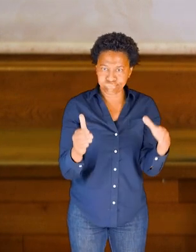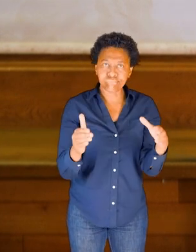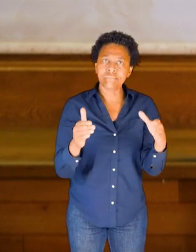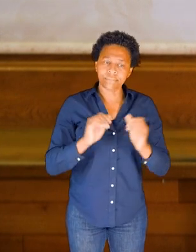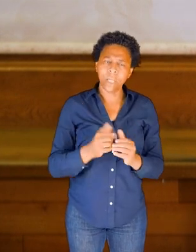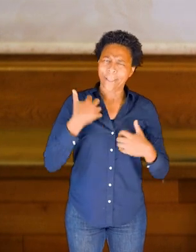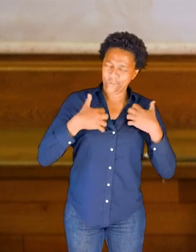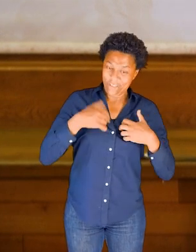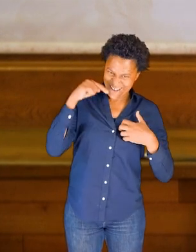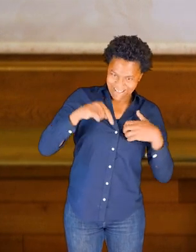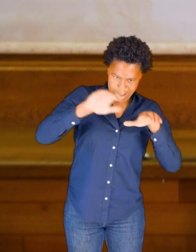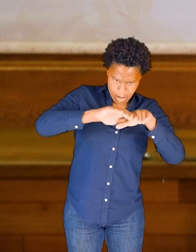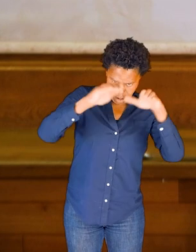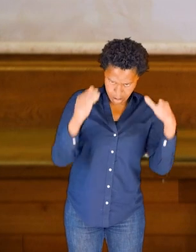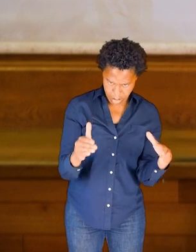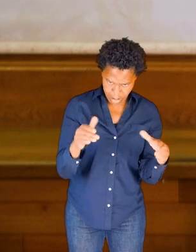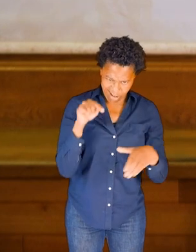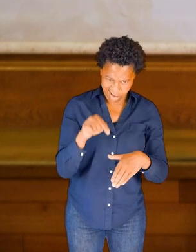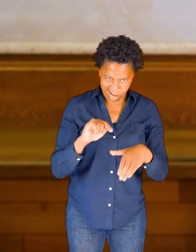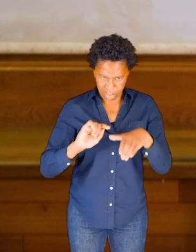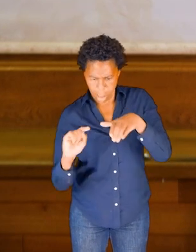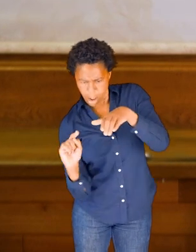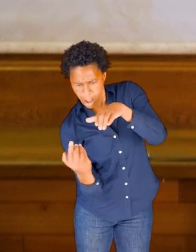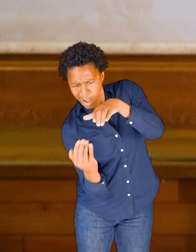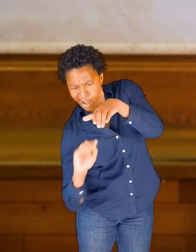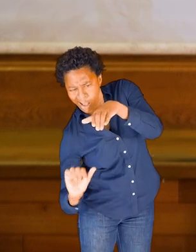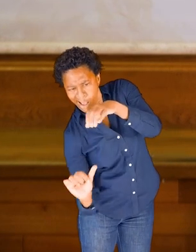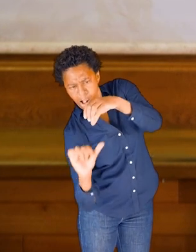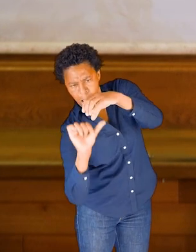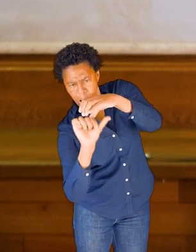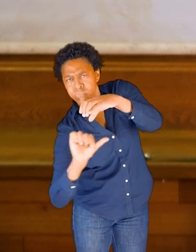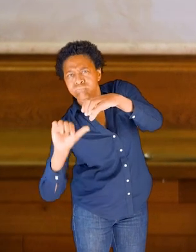And I'm interested in this dome shape underneath.